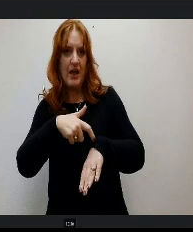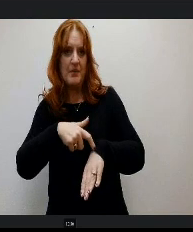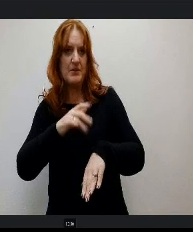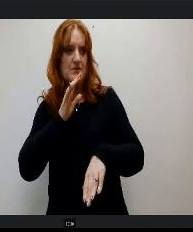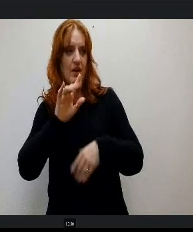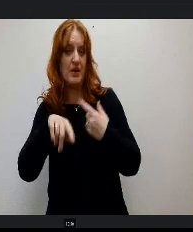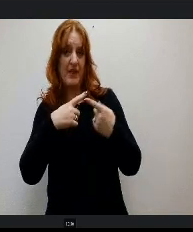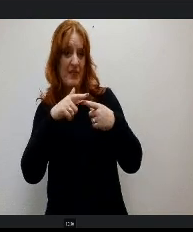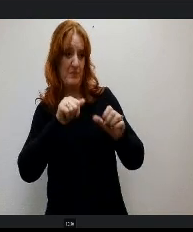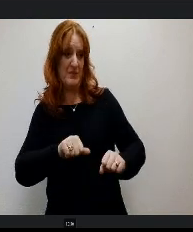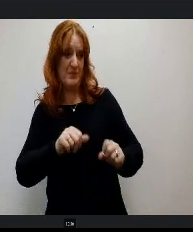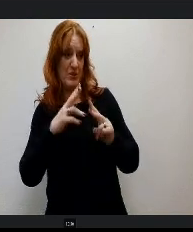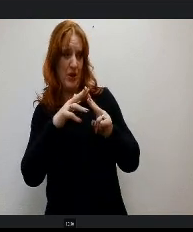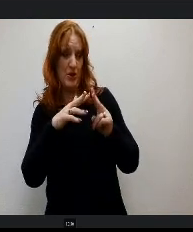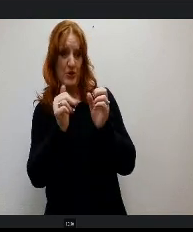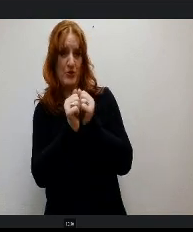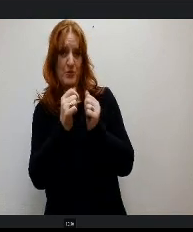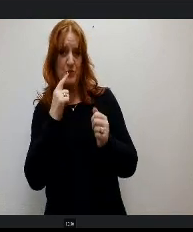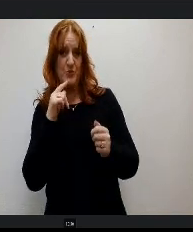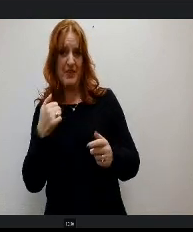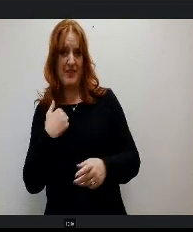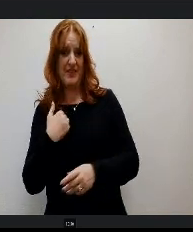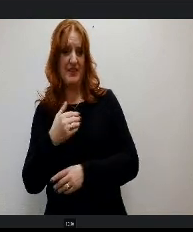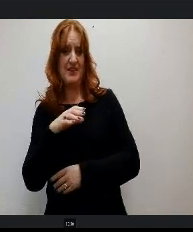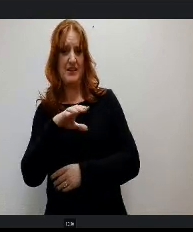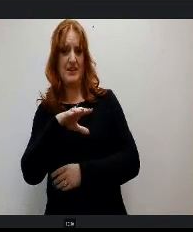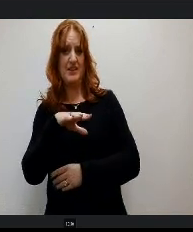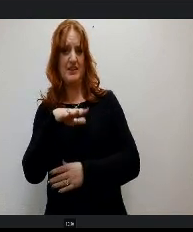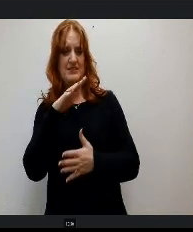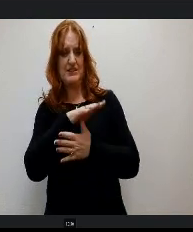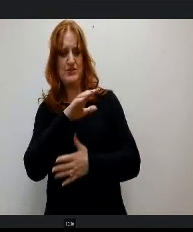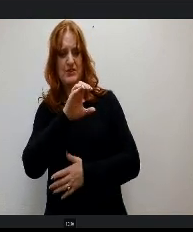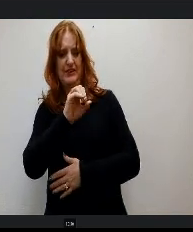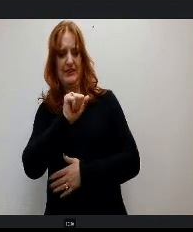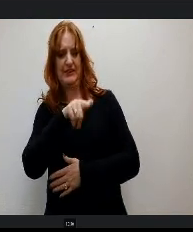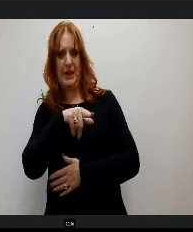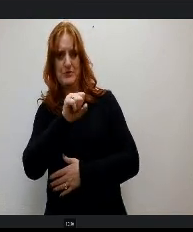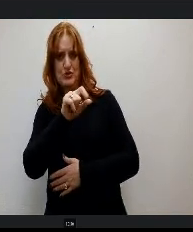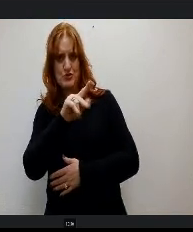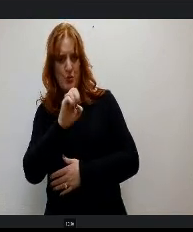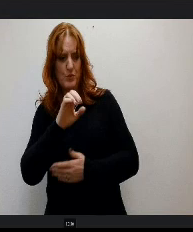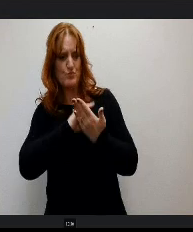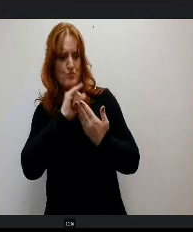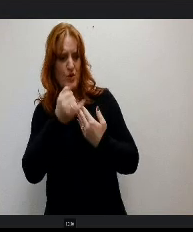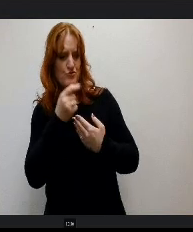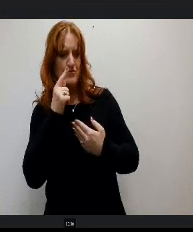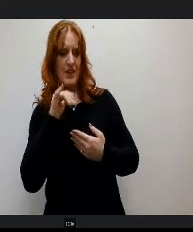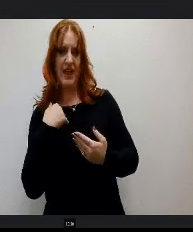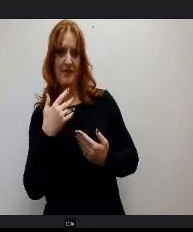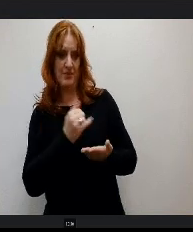f partnering with the USAFA capstone projects where it's a a community project and they get experience evaluating